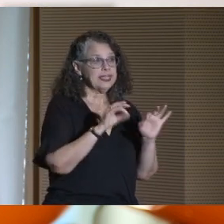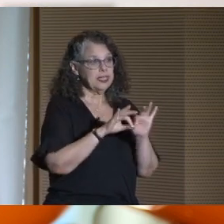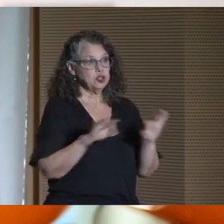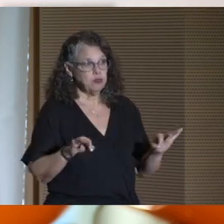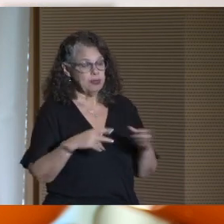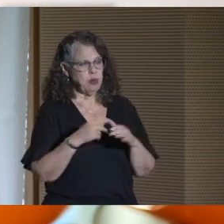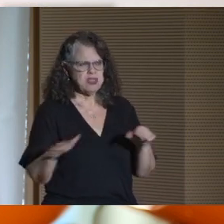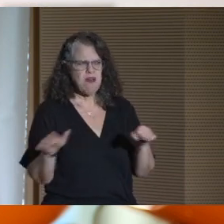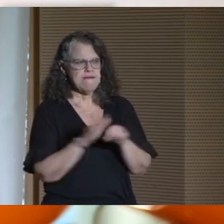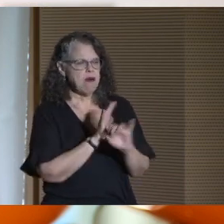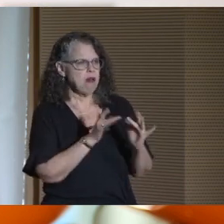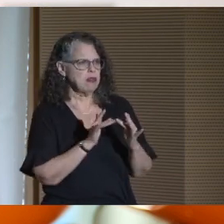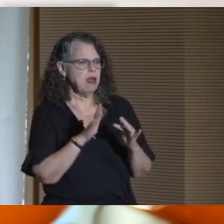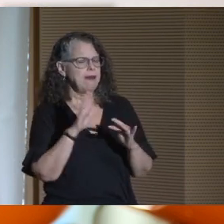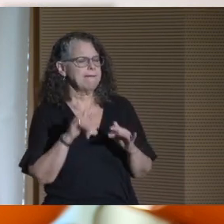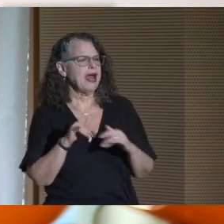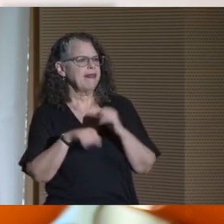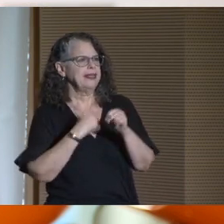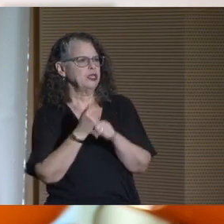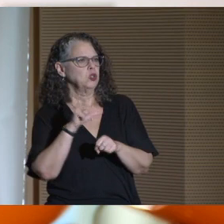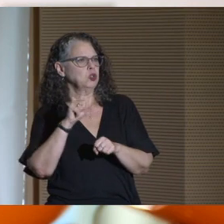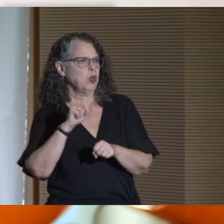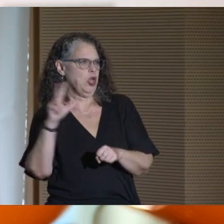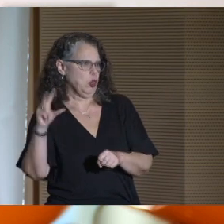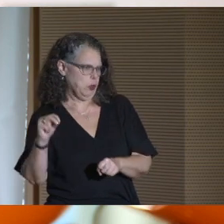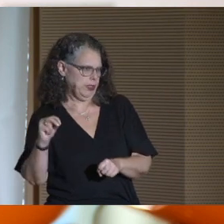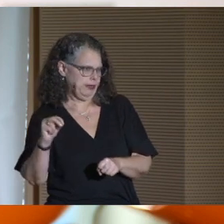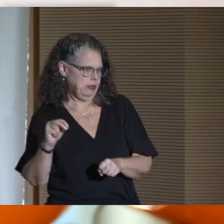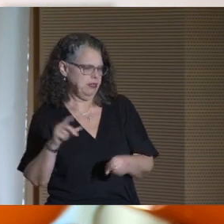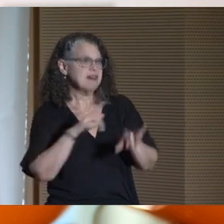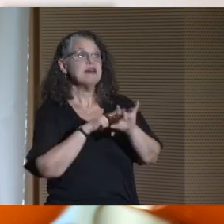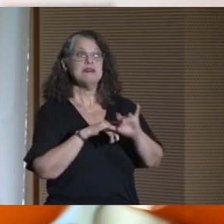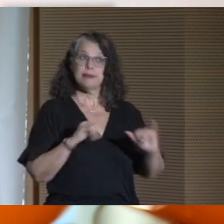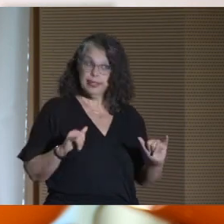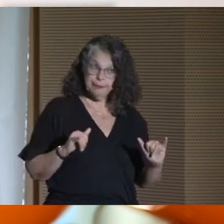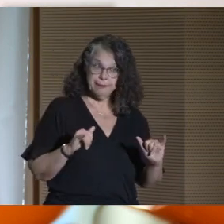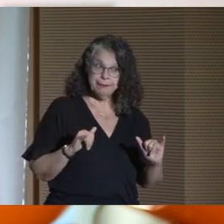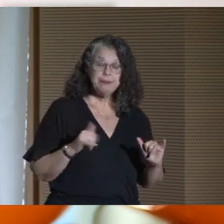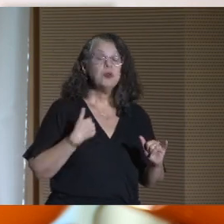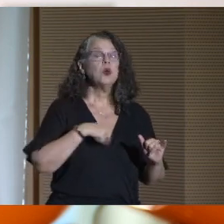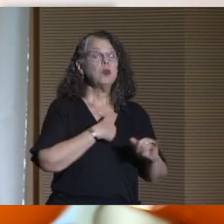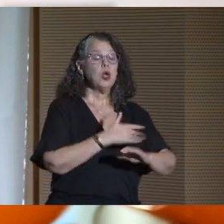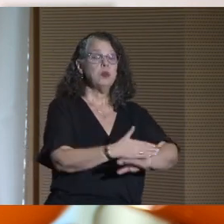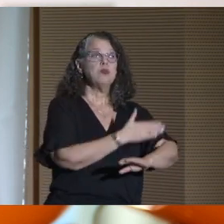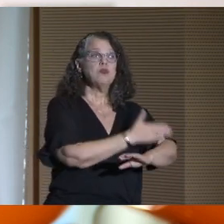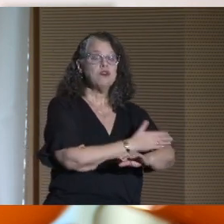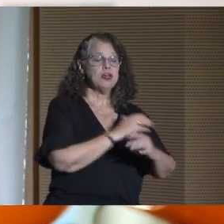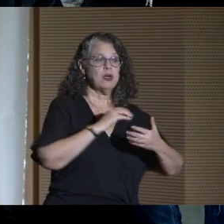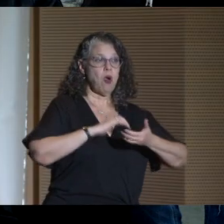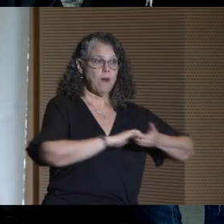that are fully online by 2030. At the same time, we are strengthening our partnership